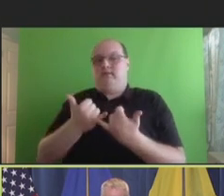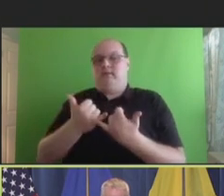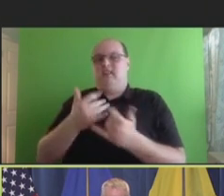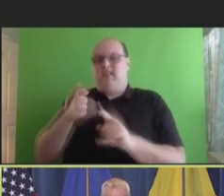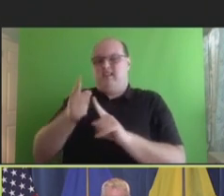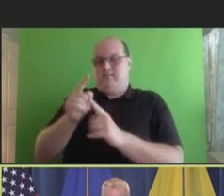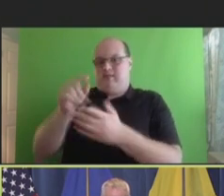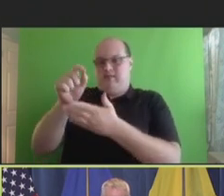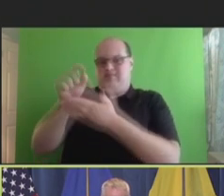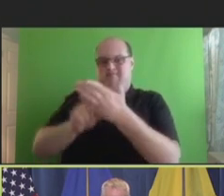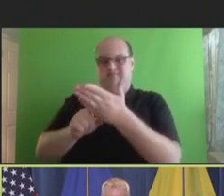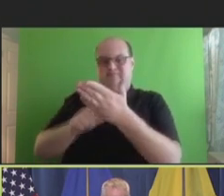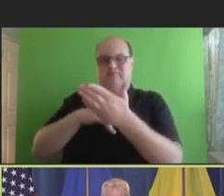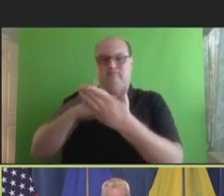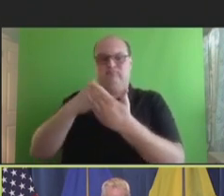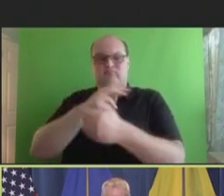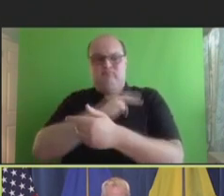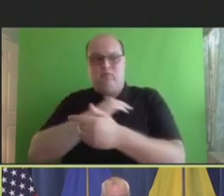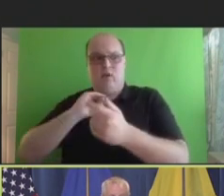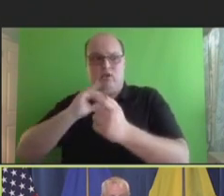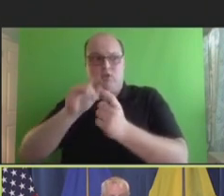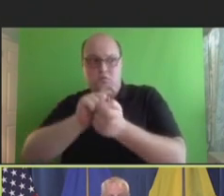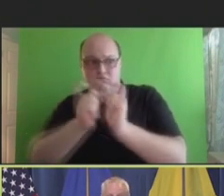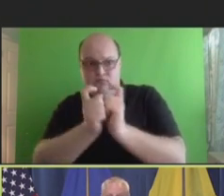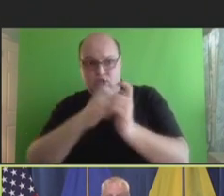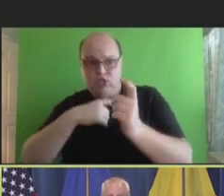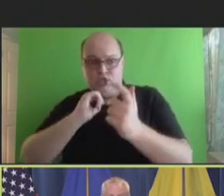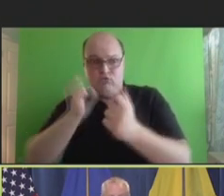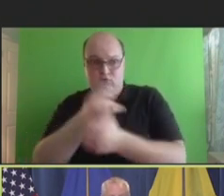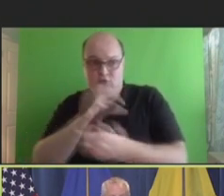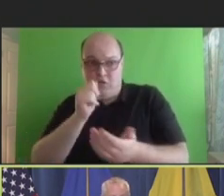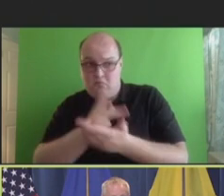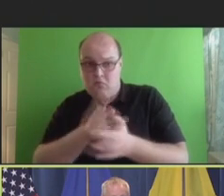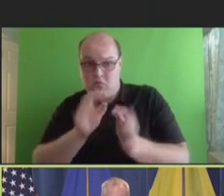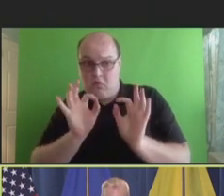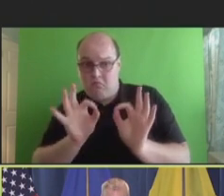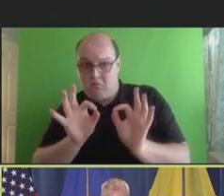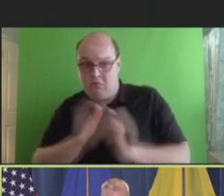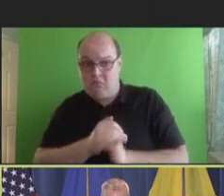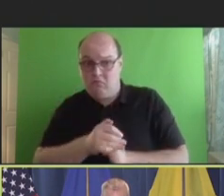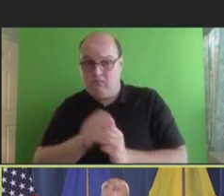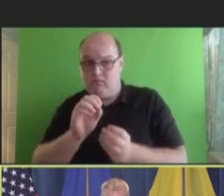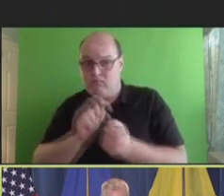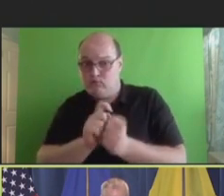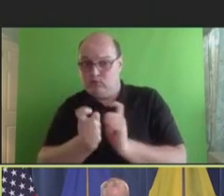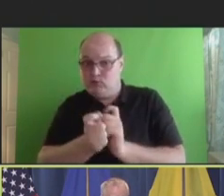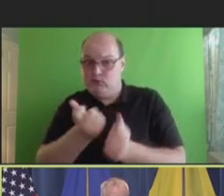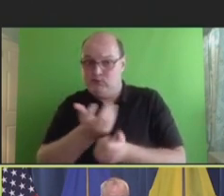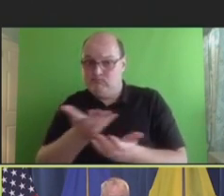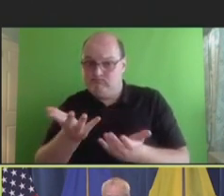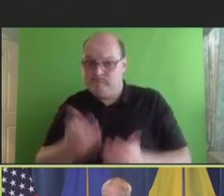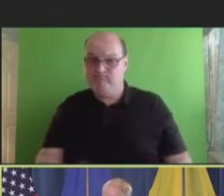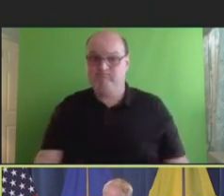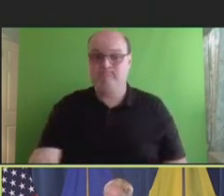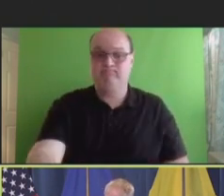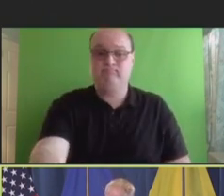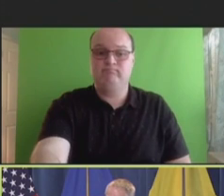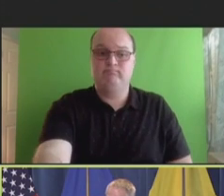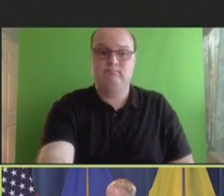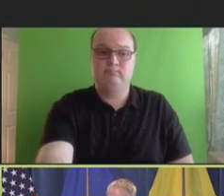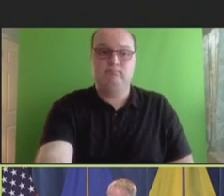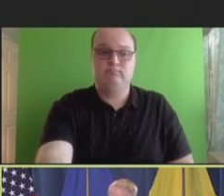any of the members want to make corrections to the February minutes? Do you see any from